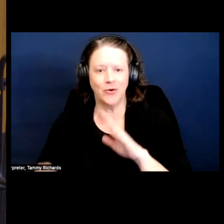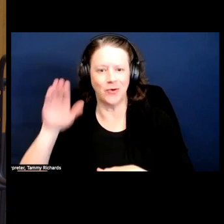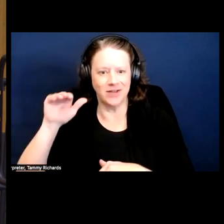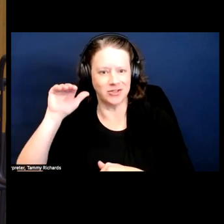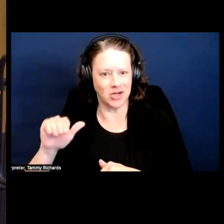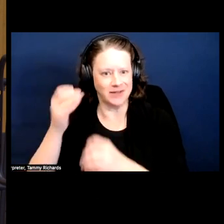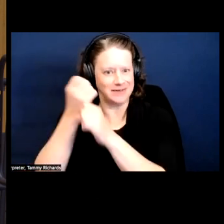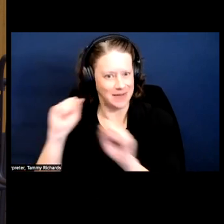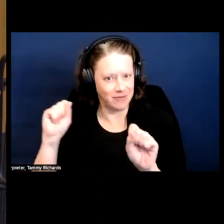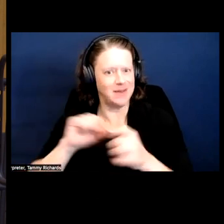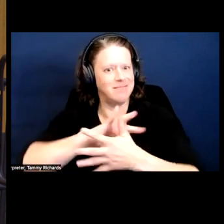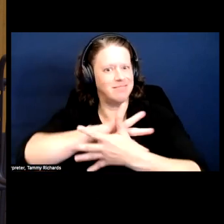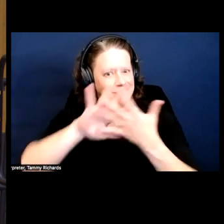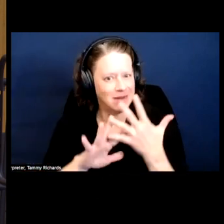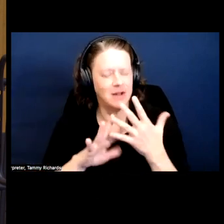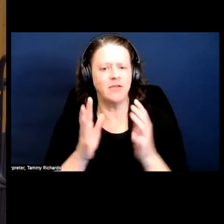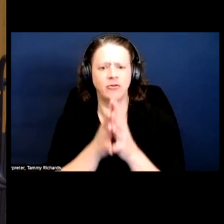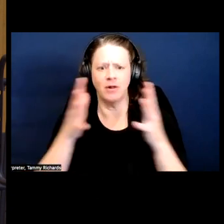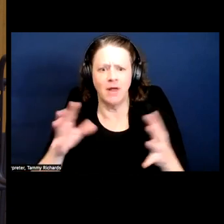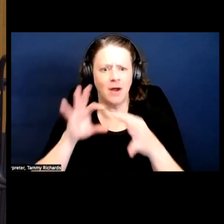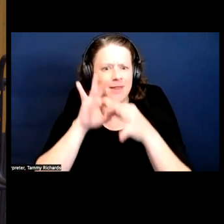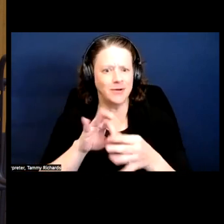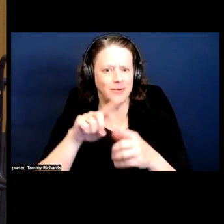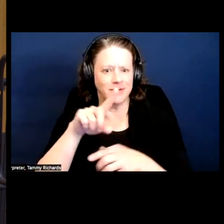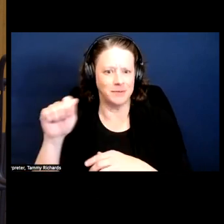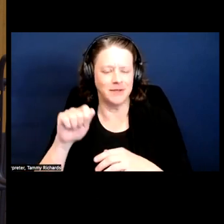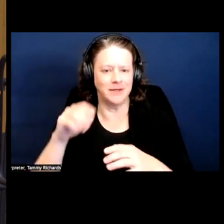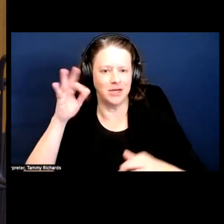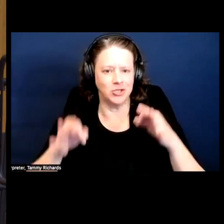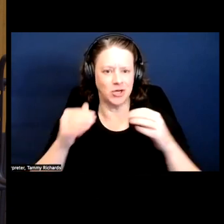right, there's so much around disability justice that could be in that.